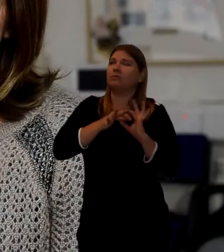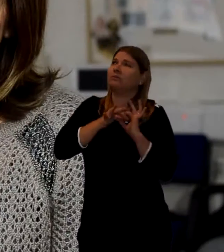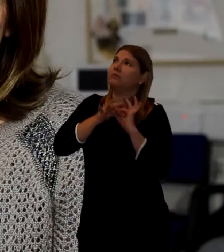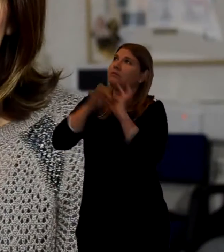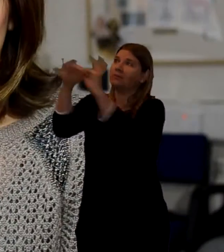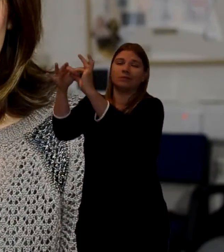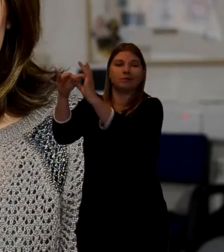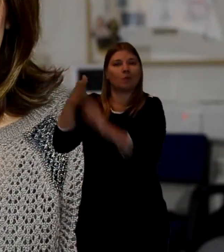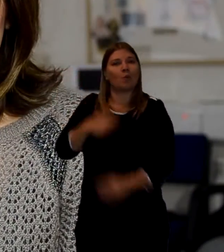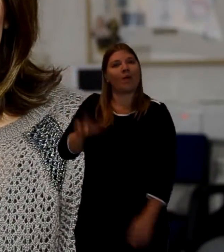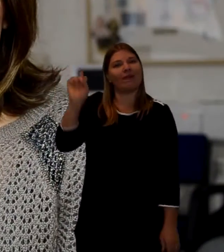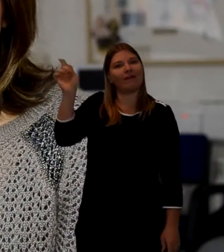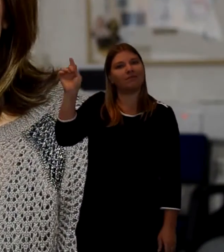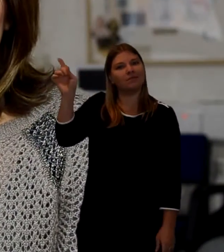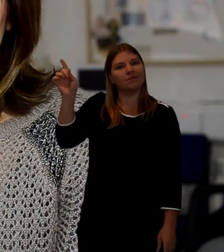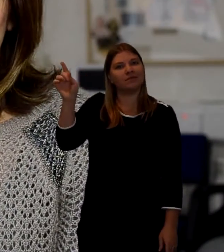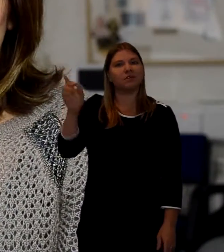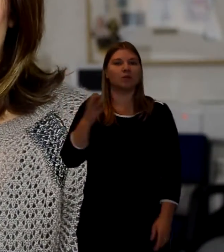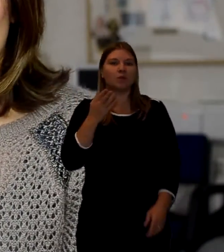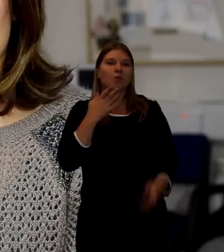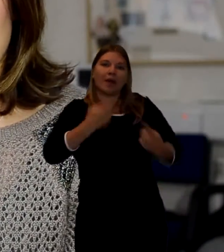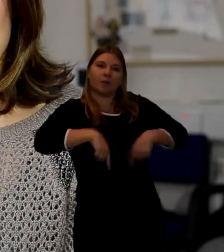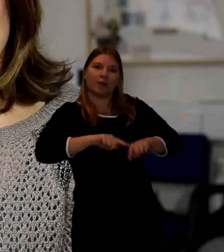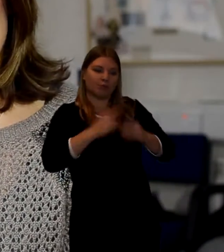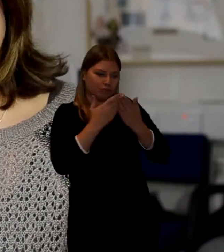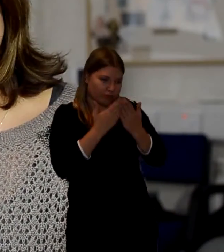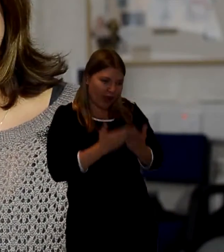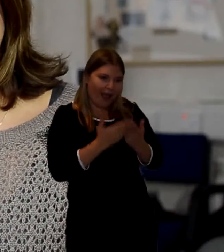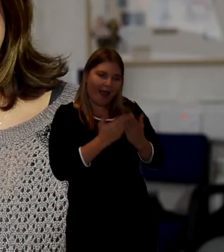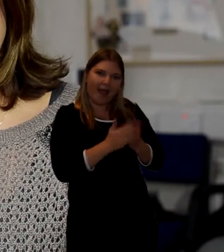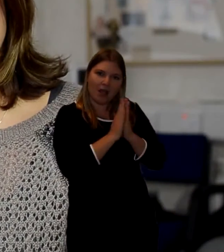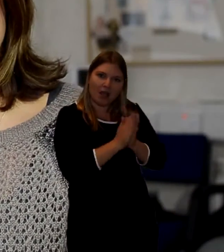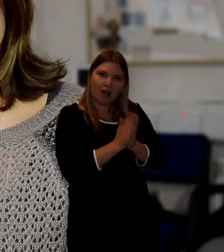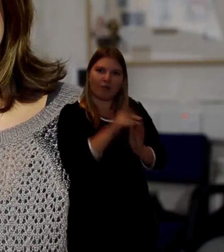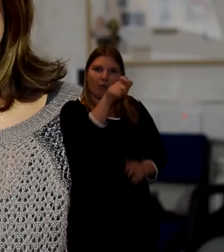When you pray for somebody's soul, you're helping them progress through the spiritual realm.